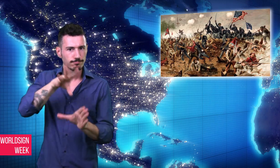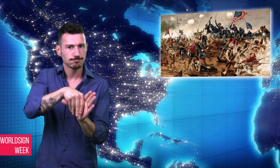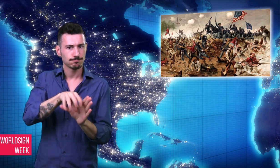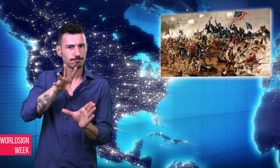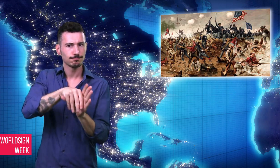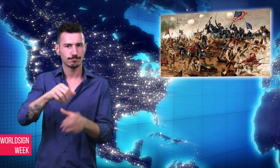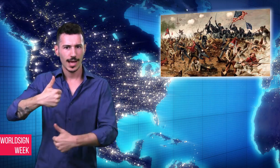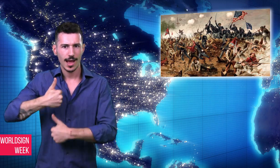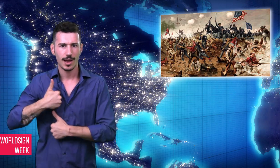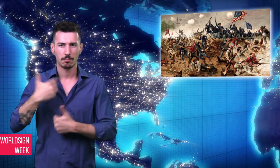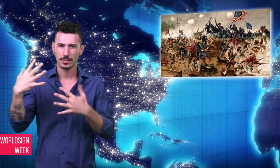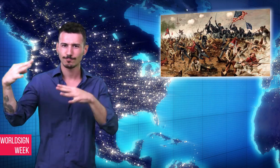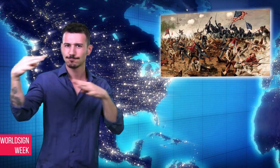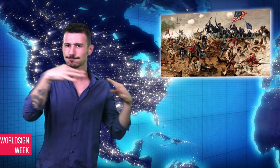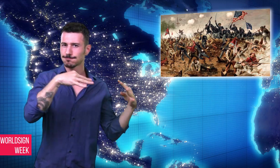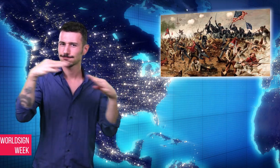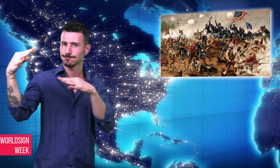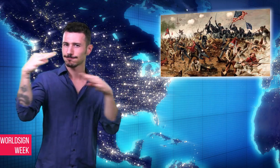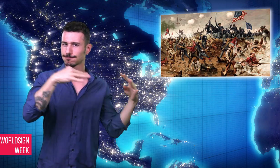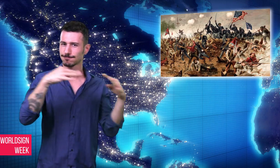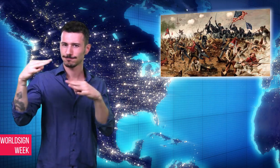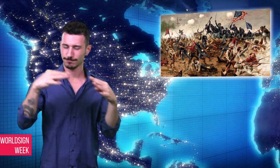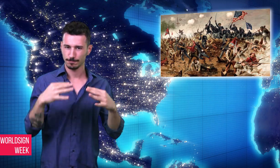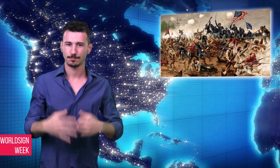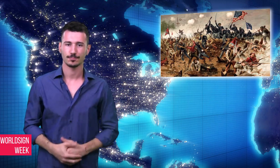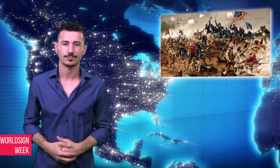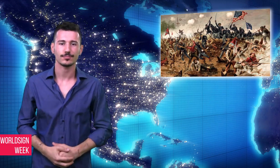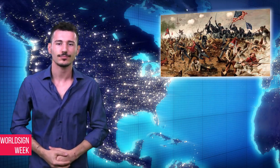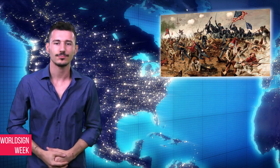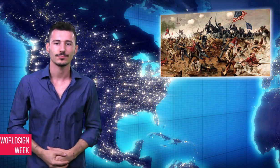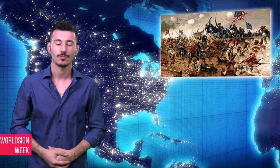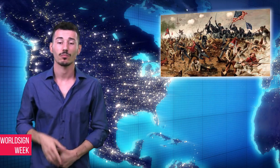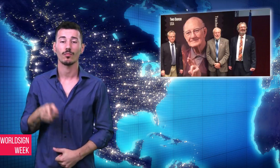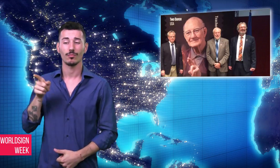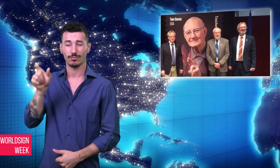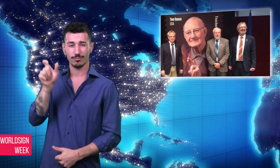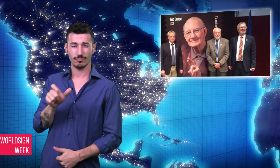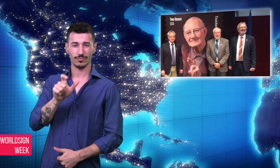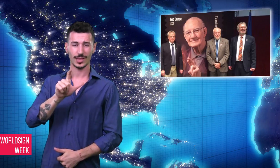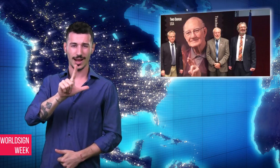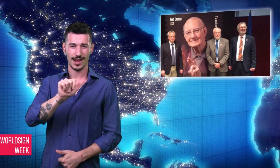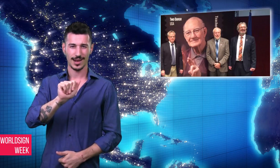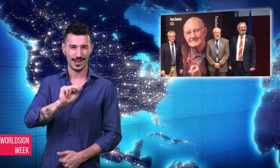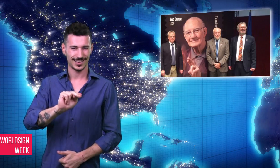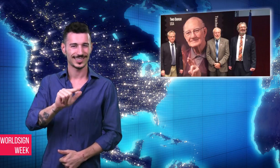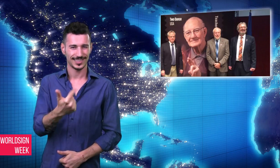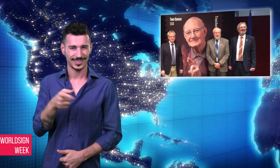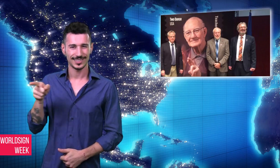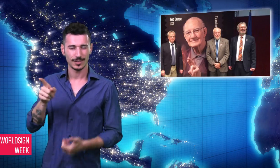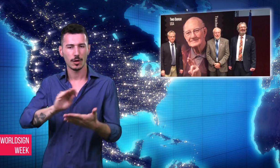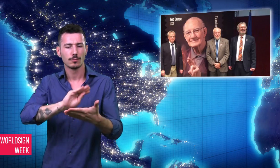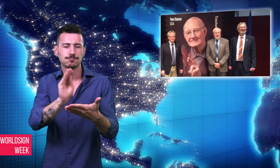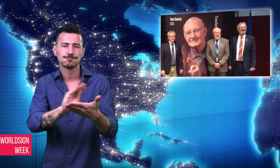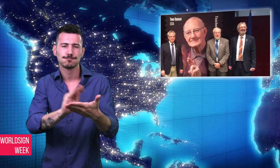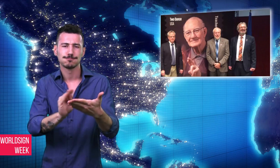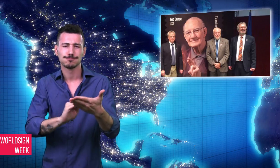people were active on both sides. It took Dr. Lang 30 years to write the